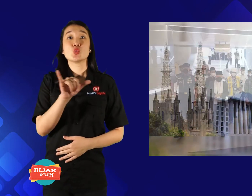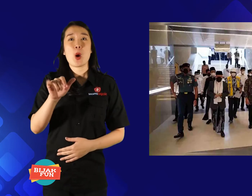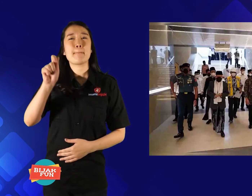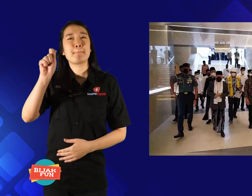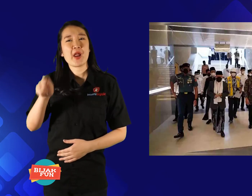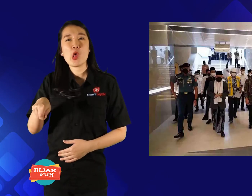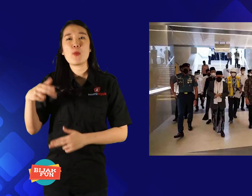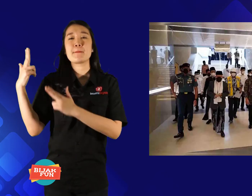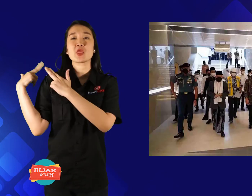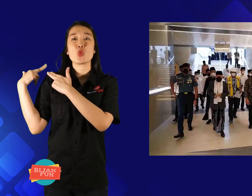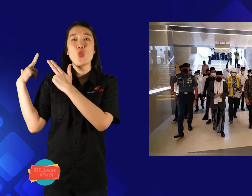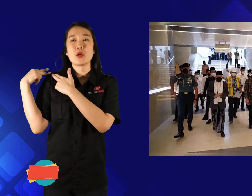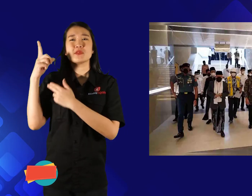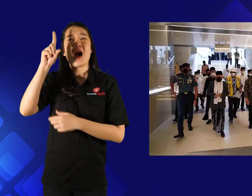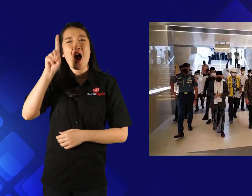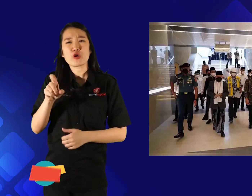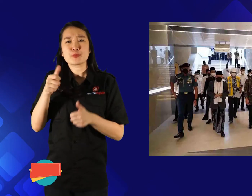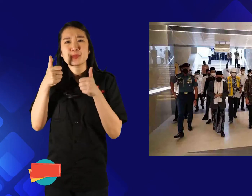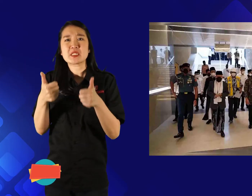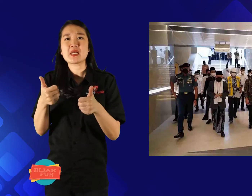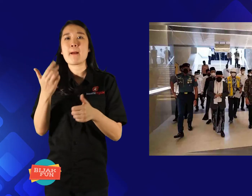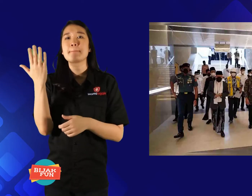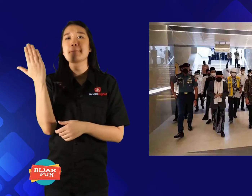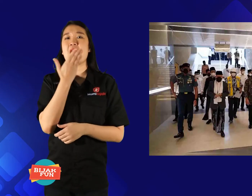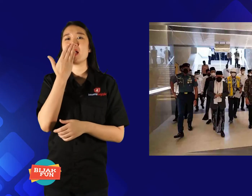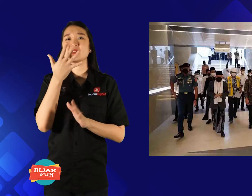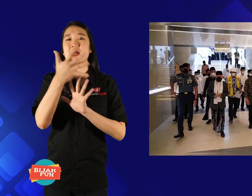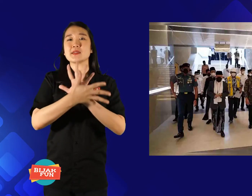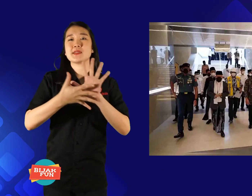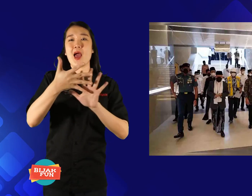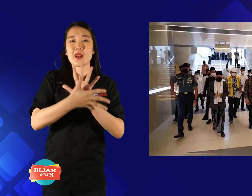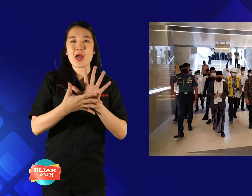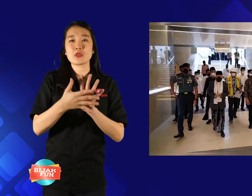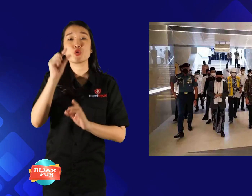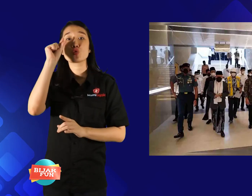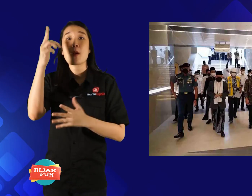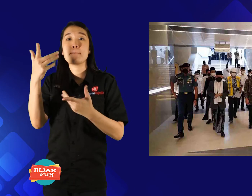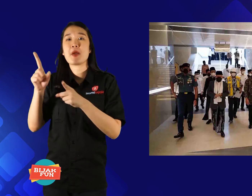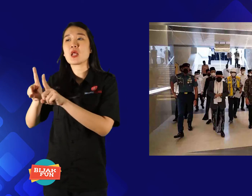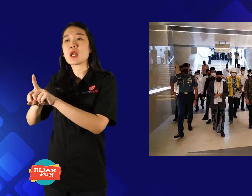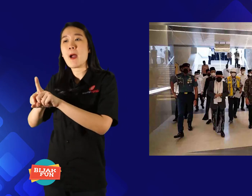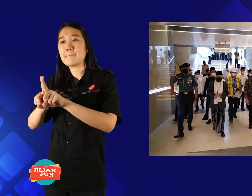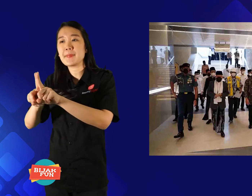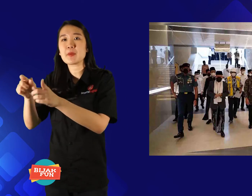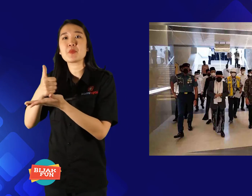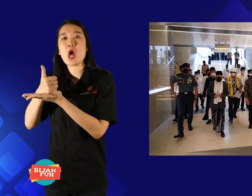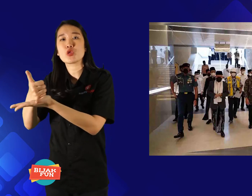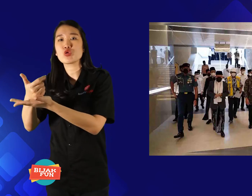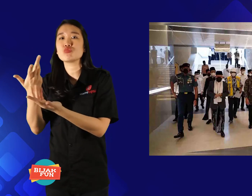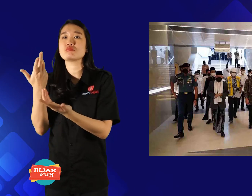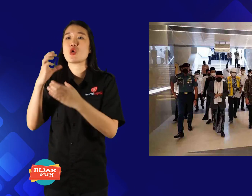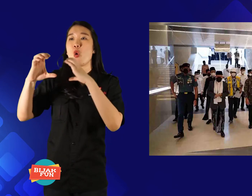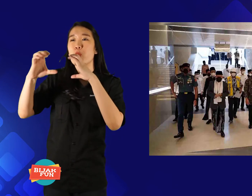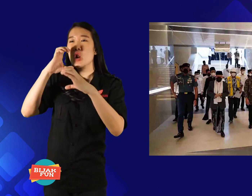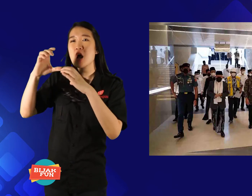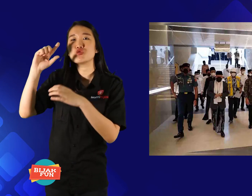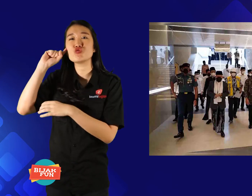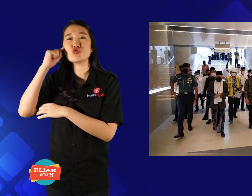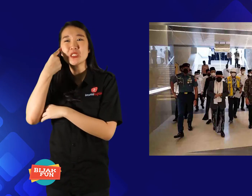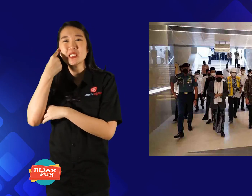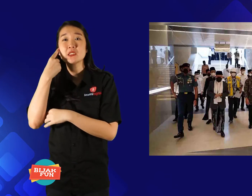And need officers who need to be able to speak signals to assist in communication with the Deaf,